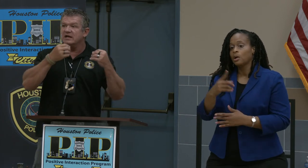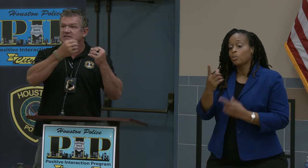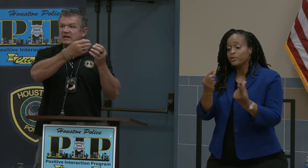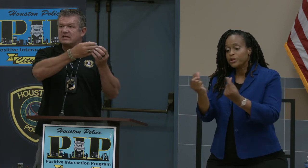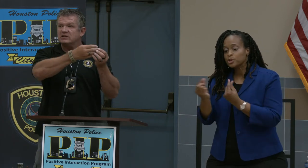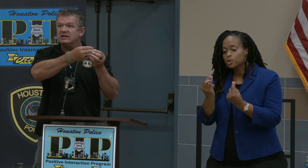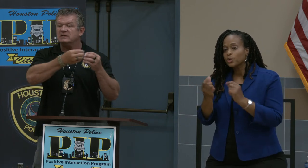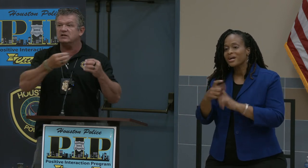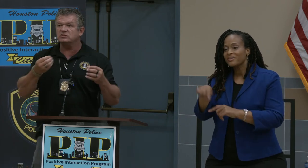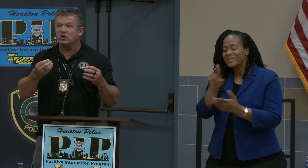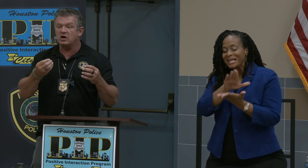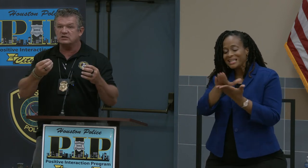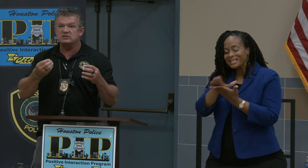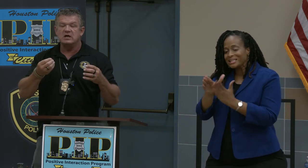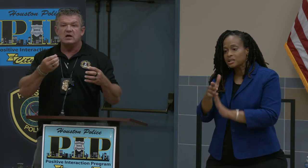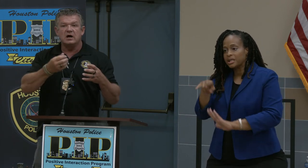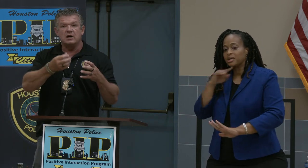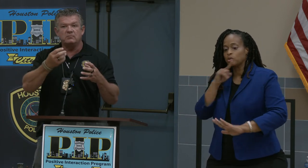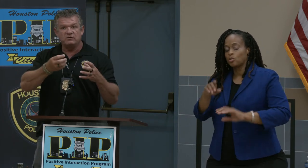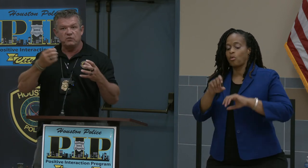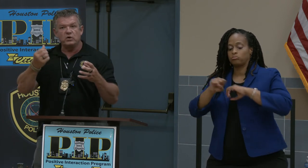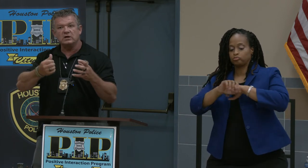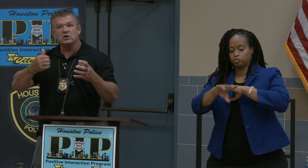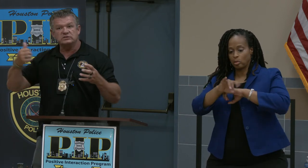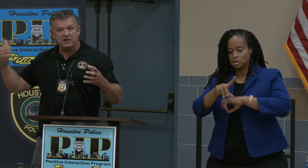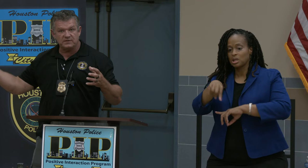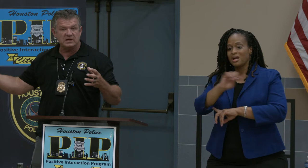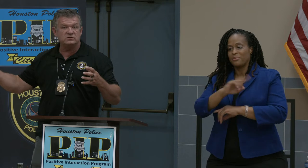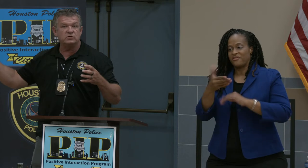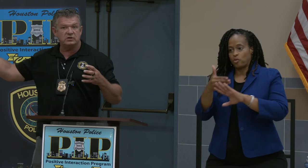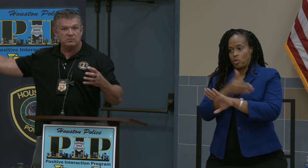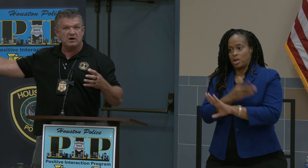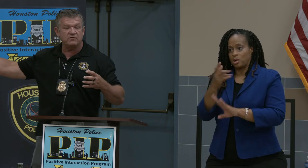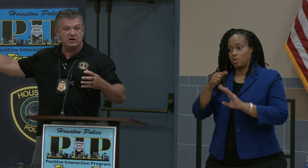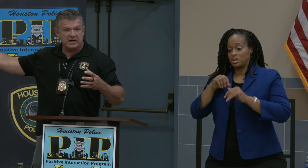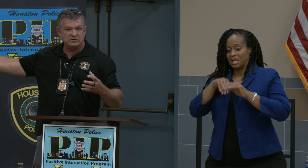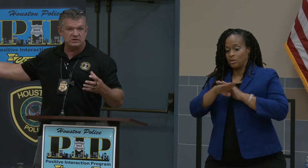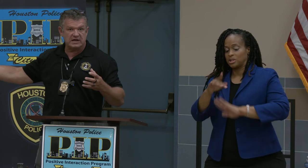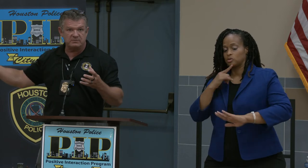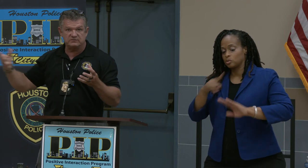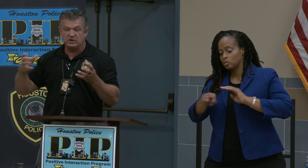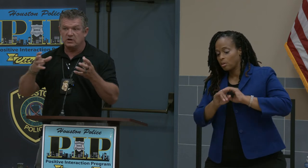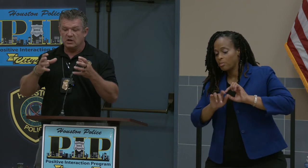is they clean the exhaust before it goes out into your muffler and out to the atmosphere.